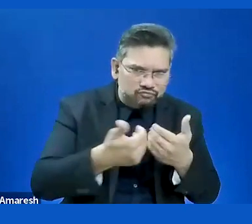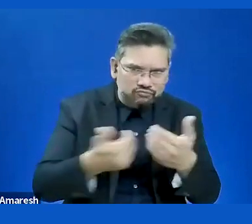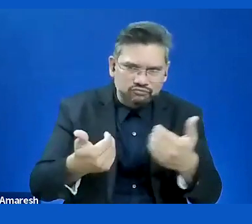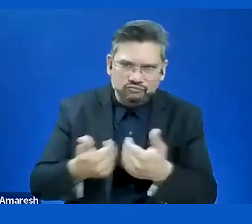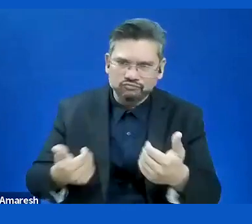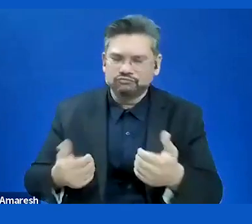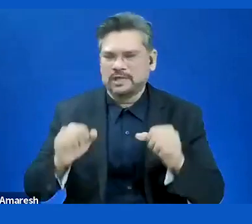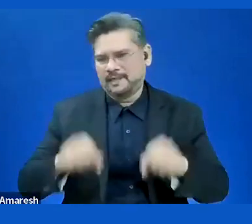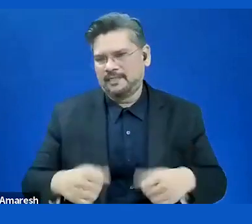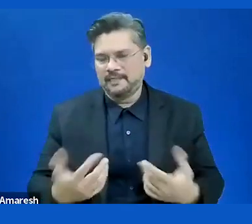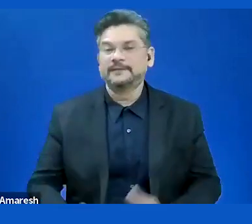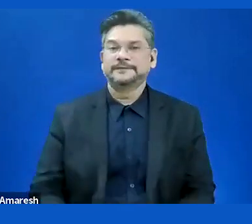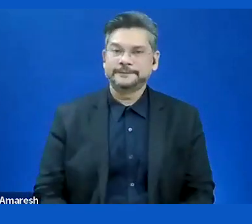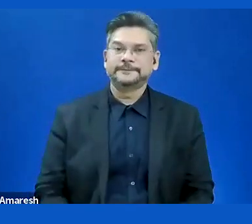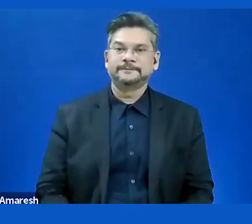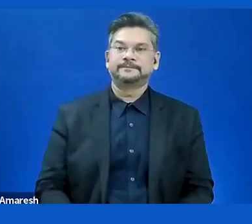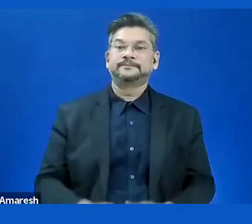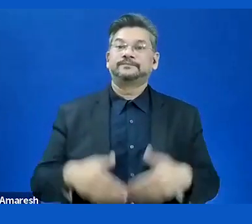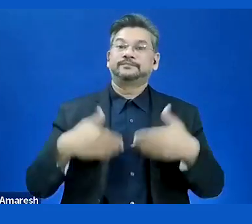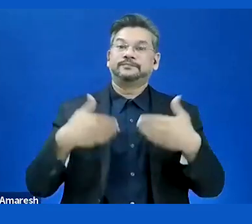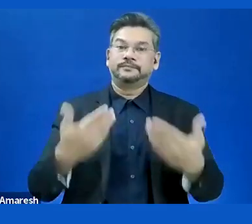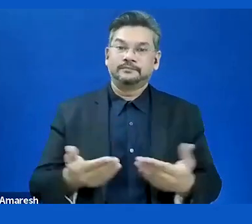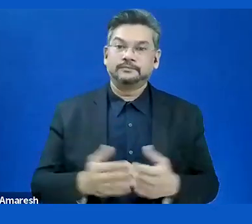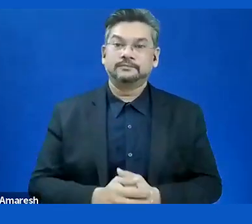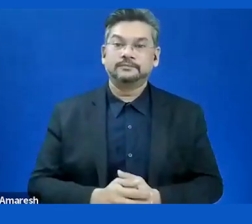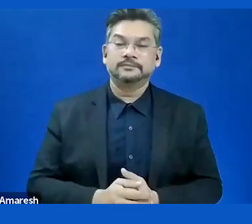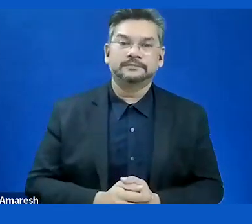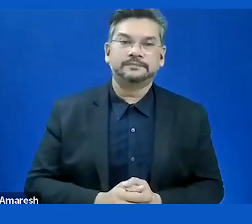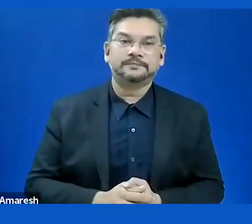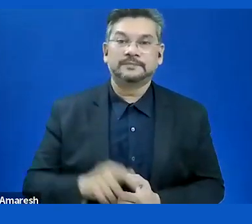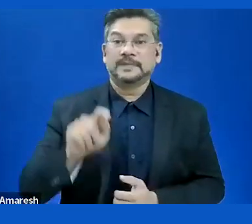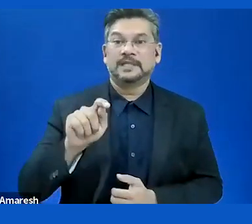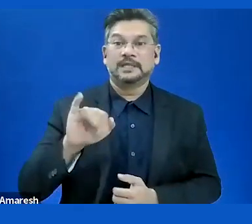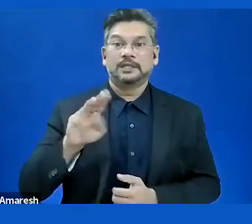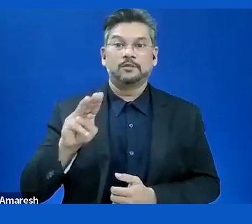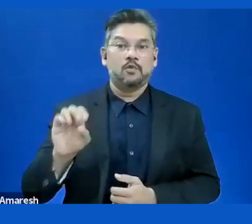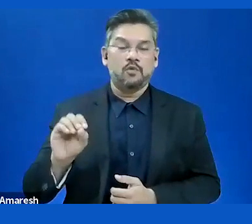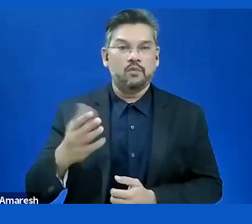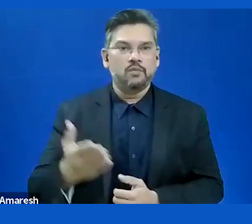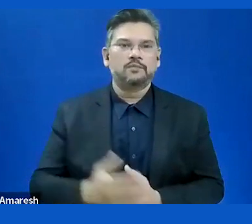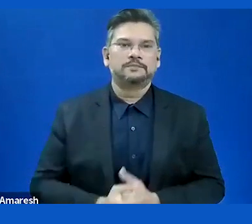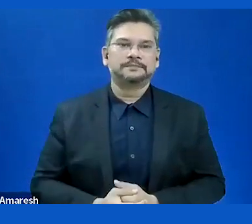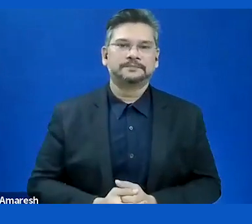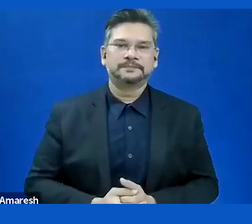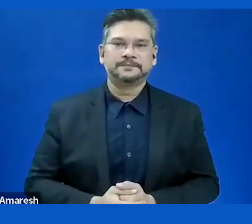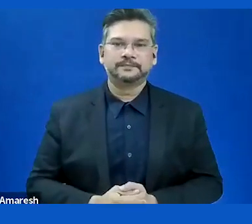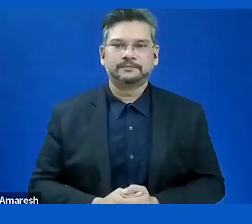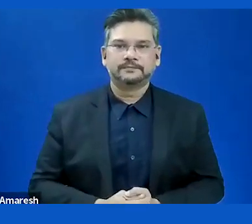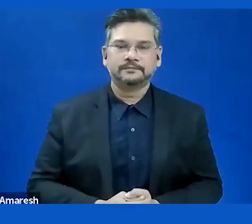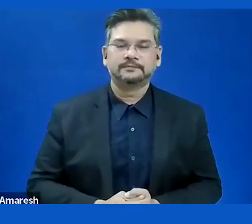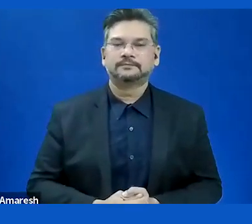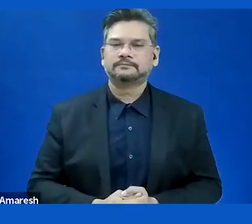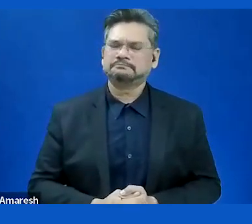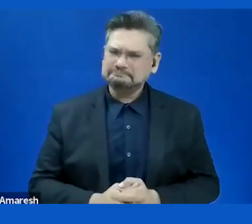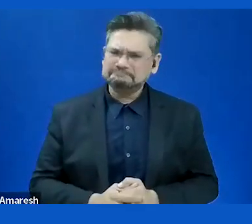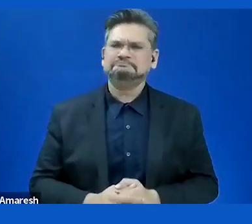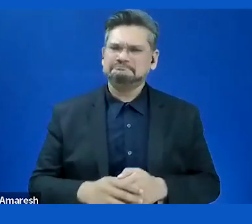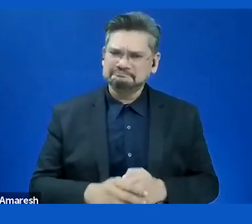groups? How do you select your groups? >> TIMO ÖVERMARK: Good question. Usually